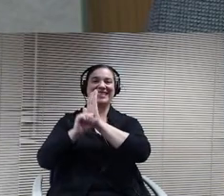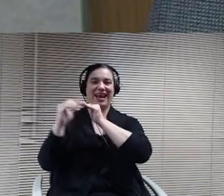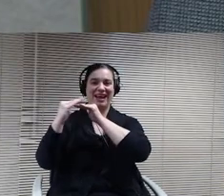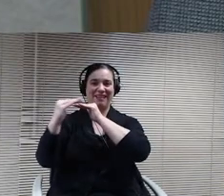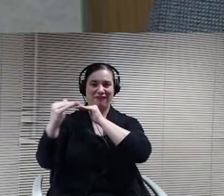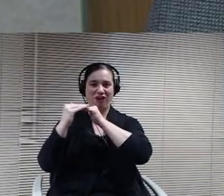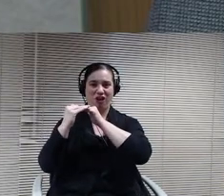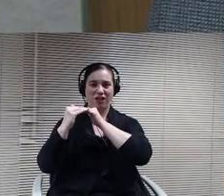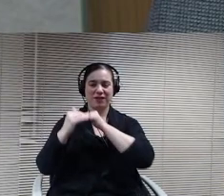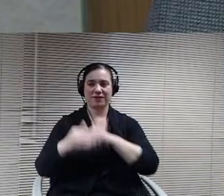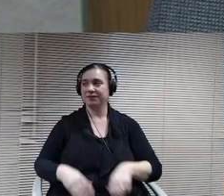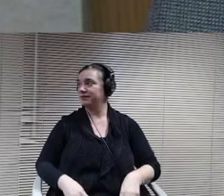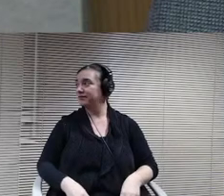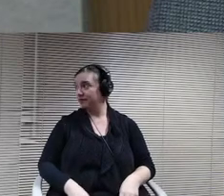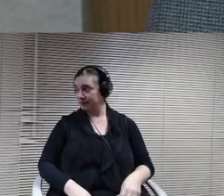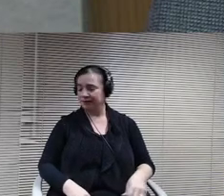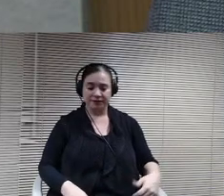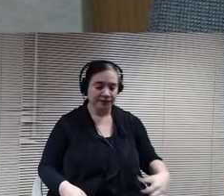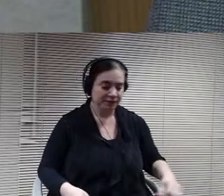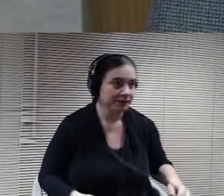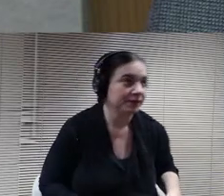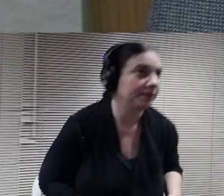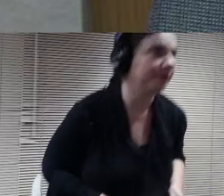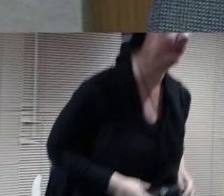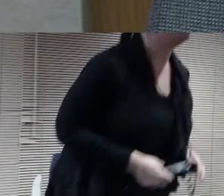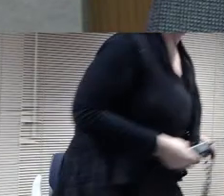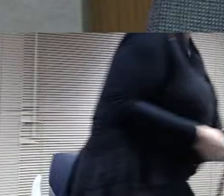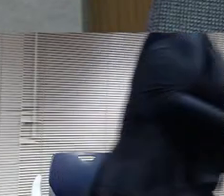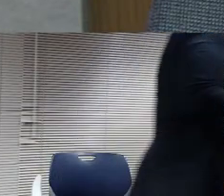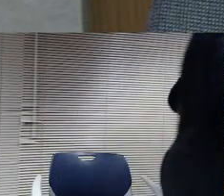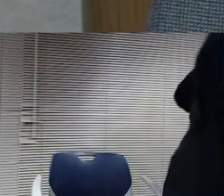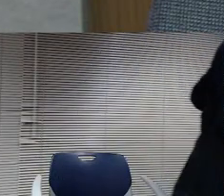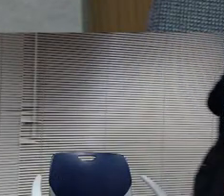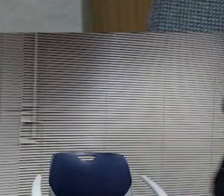We've got some planning days scheduled and those have not